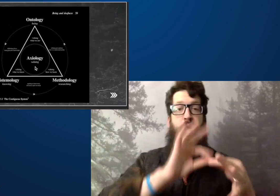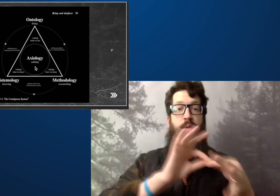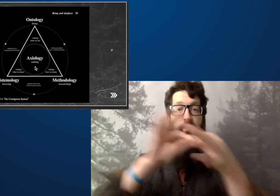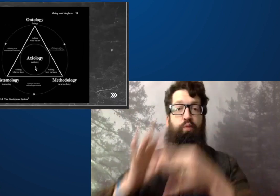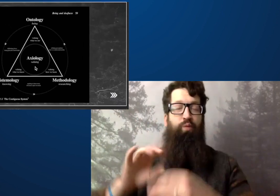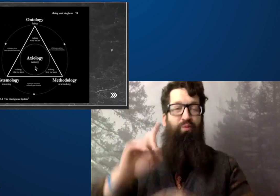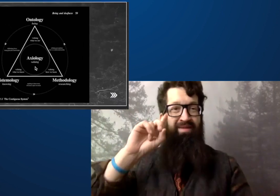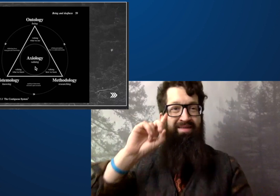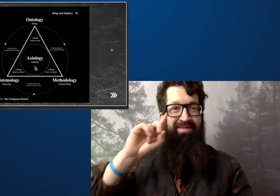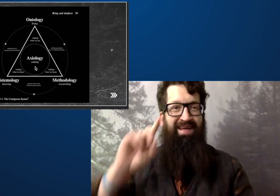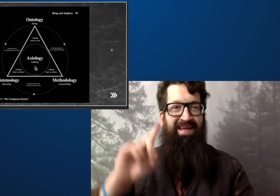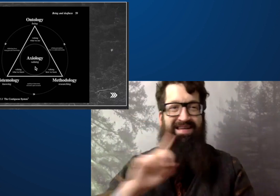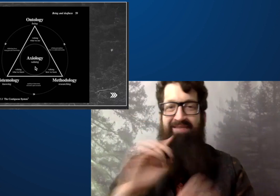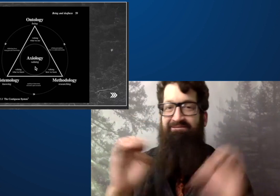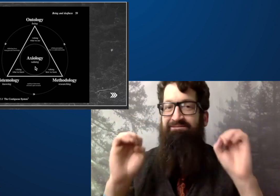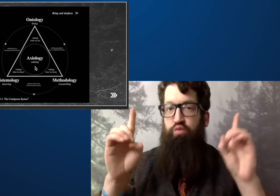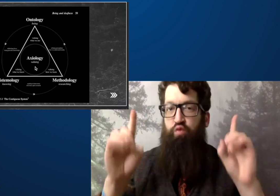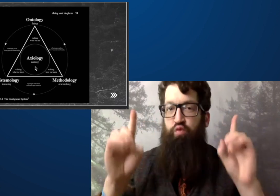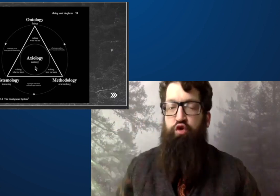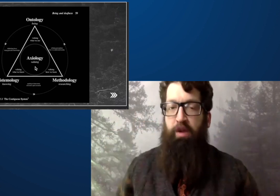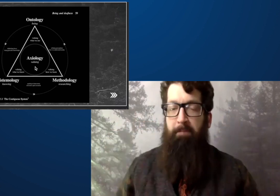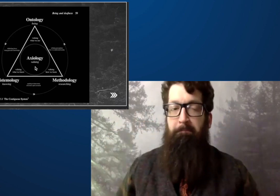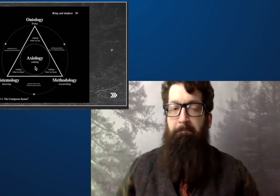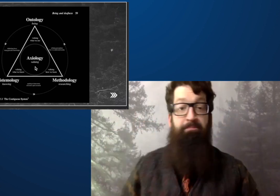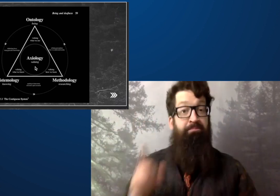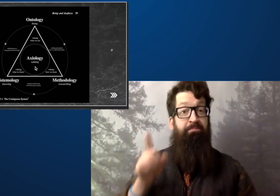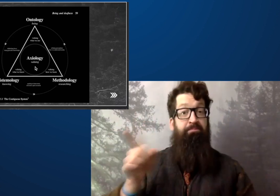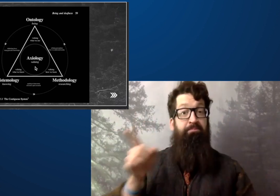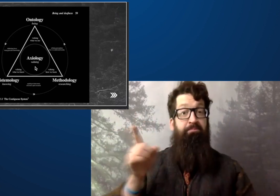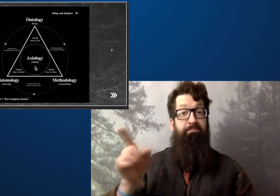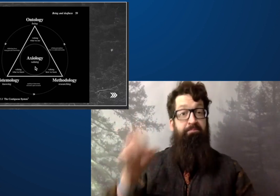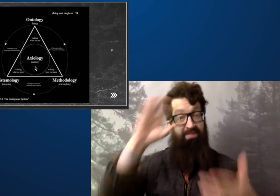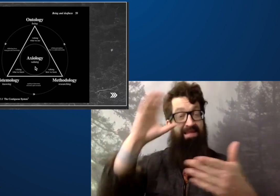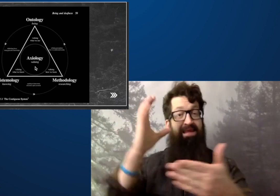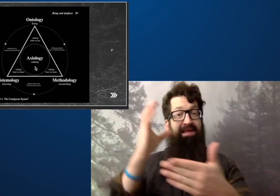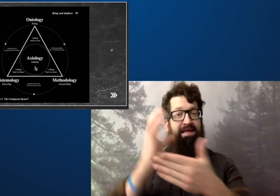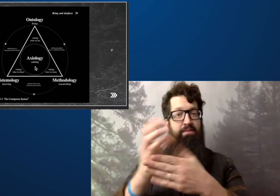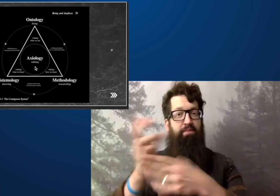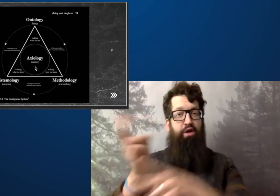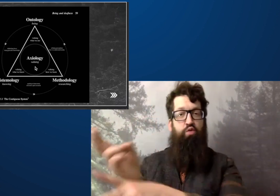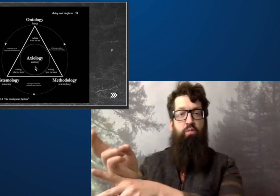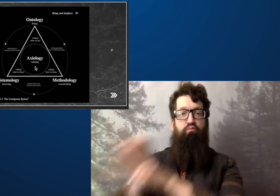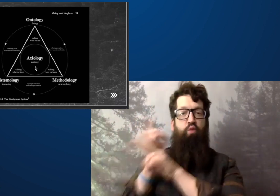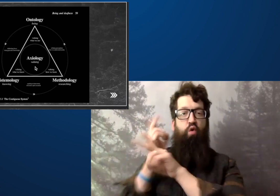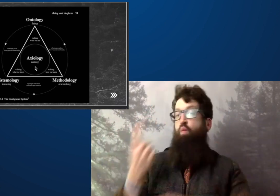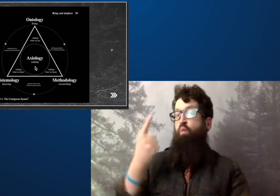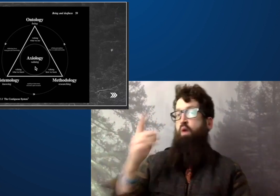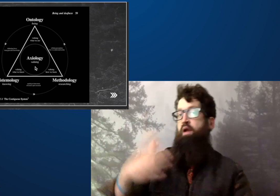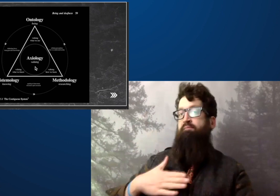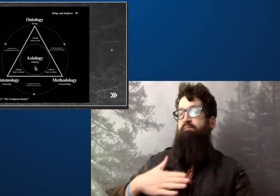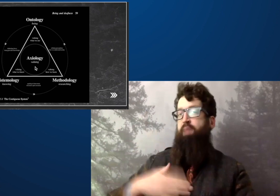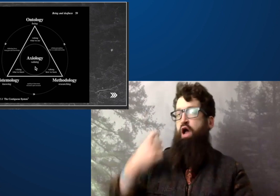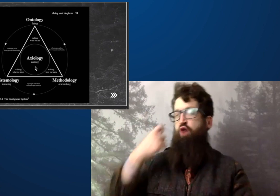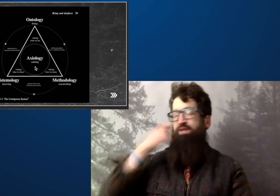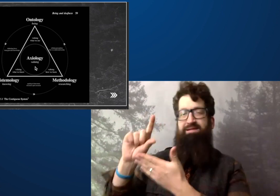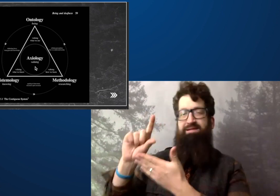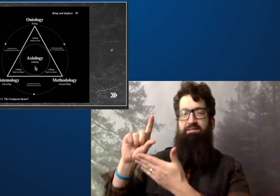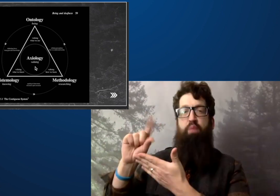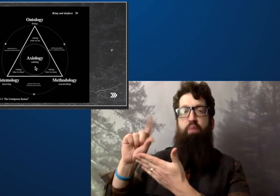All four of these concepts, I'm going to be talking about how they relate to deaf education. This image I borrowed from one